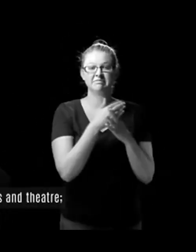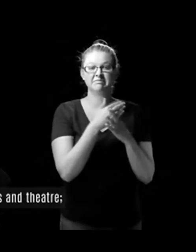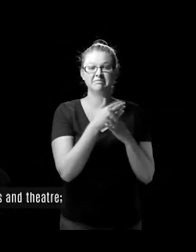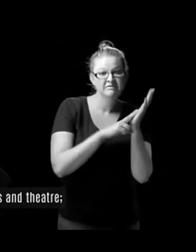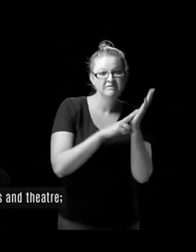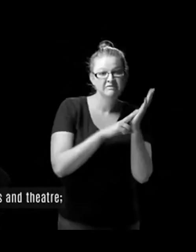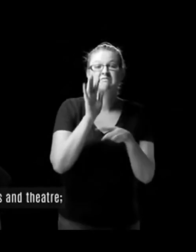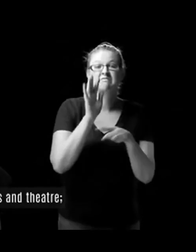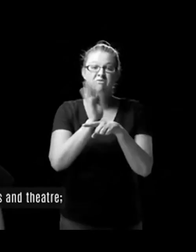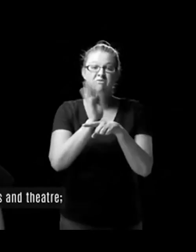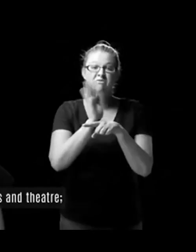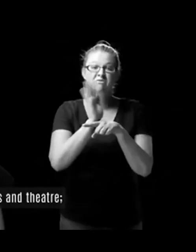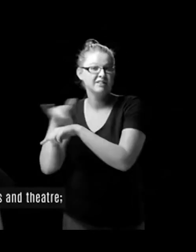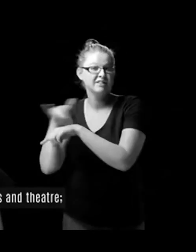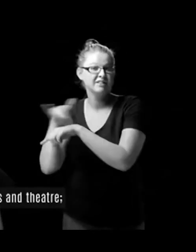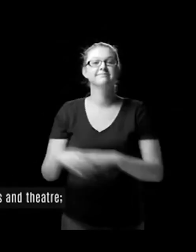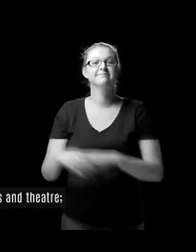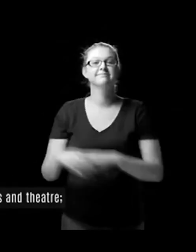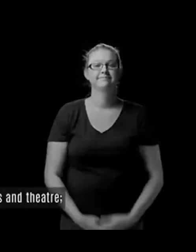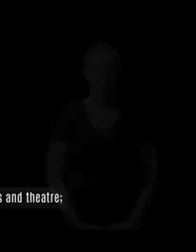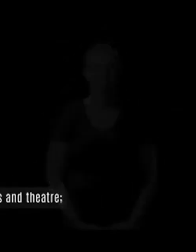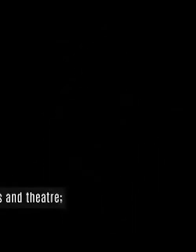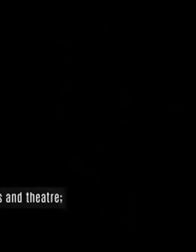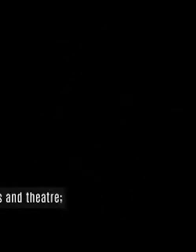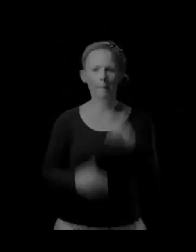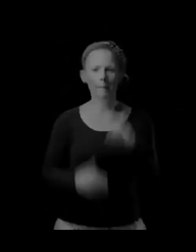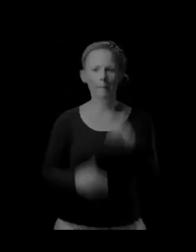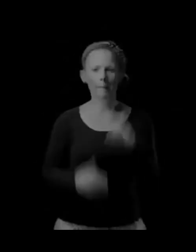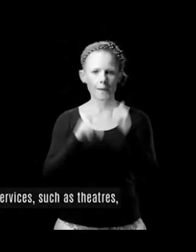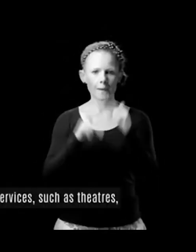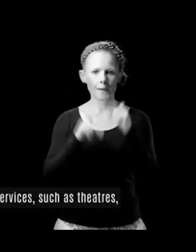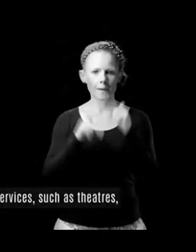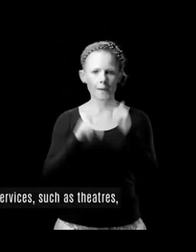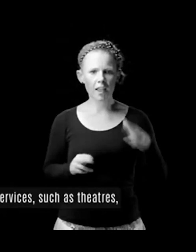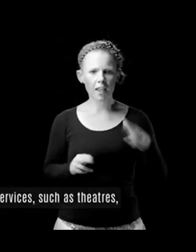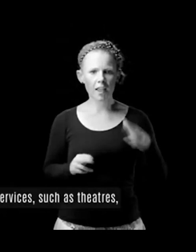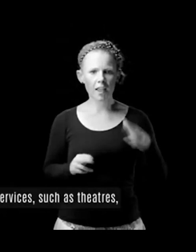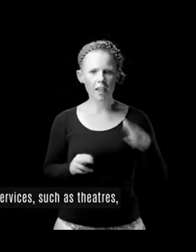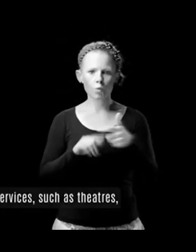films and theatre; places for cultural performances or services such as